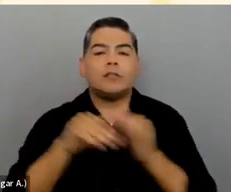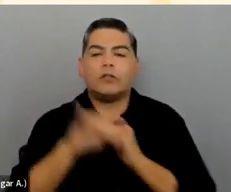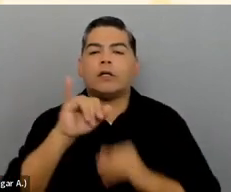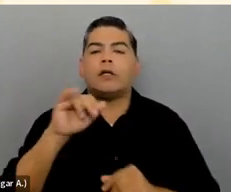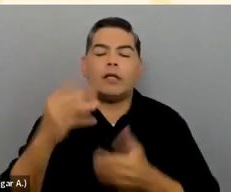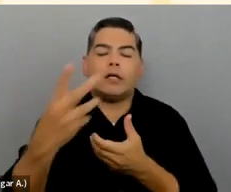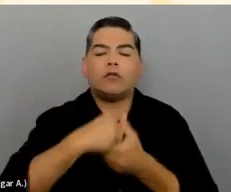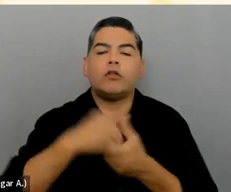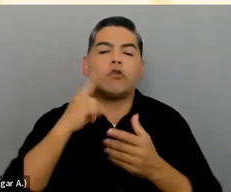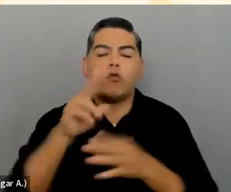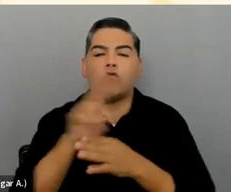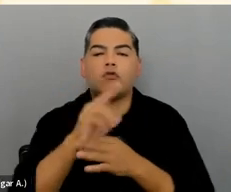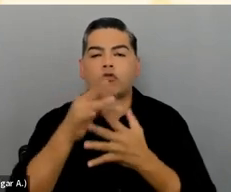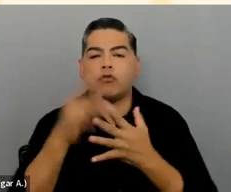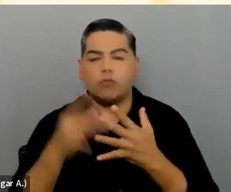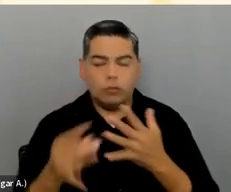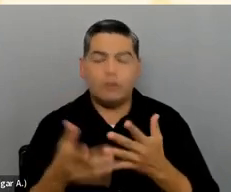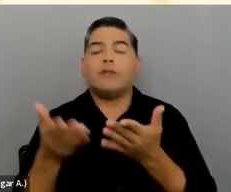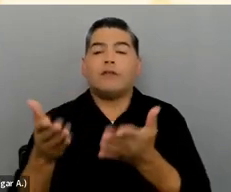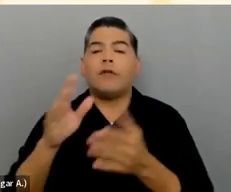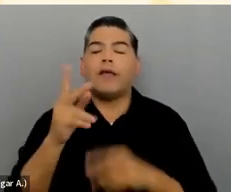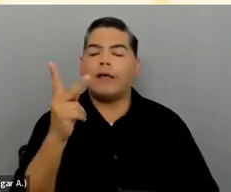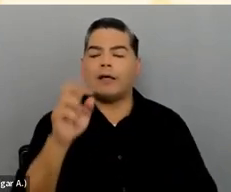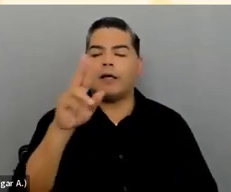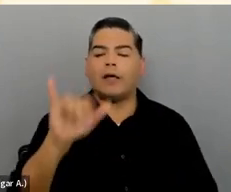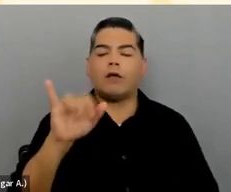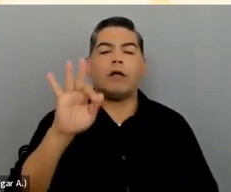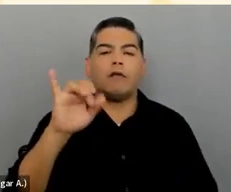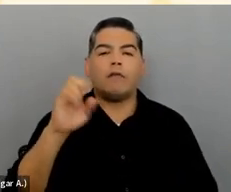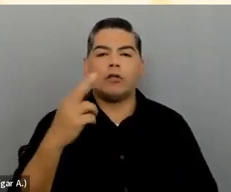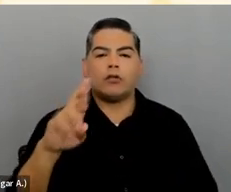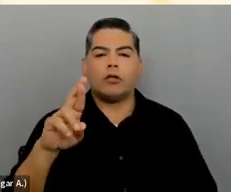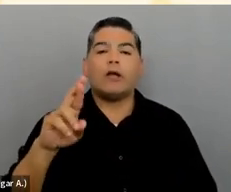Coming up next with Carie Fisher at 8 pm UTC.